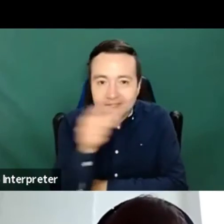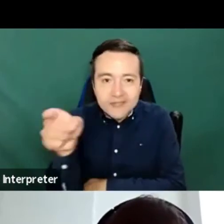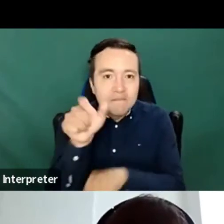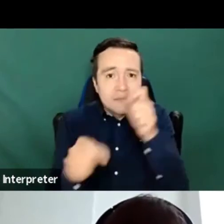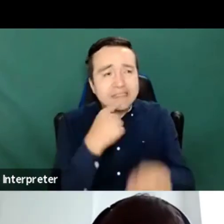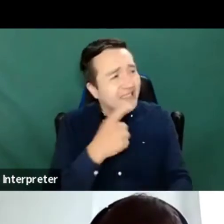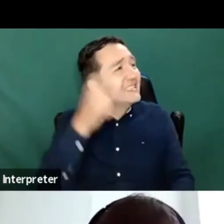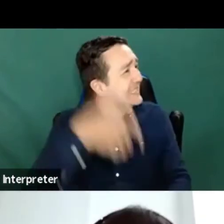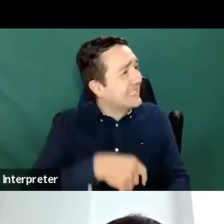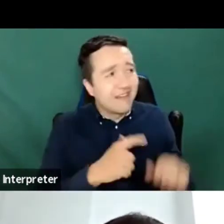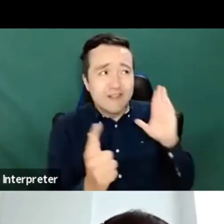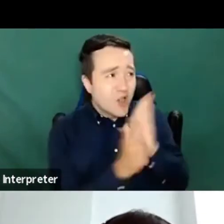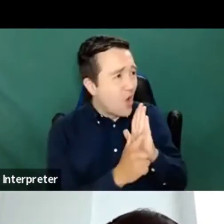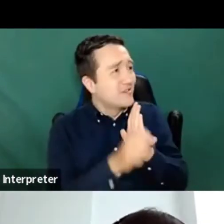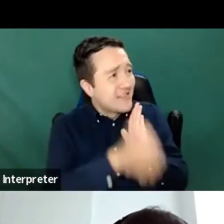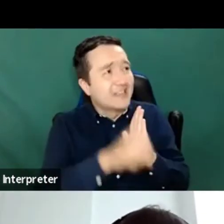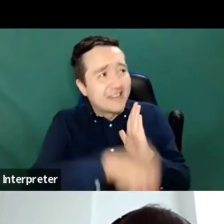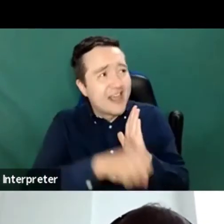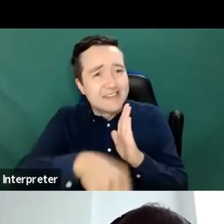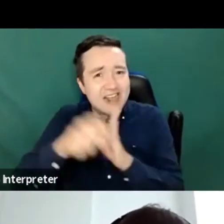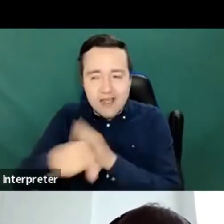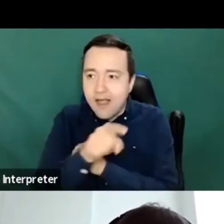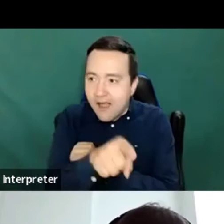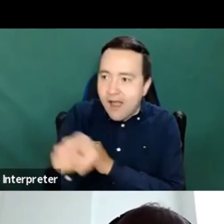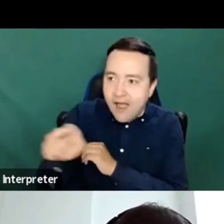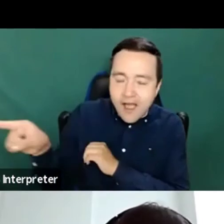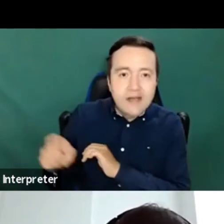keep saying it so it does seem to be this necessary but not sufficient condition if